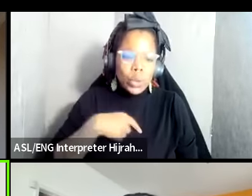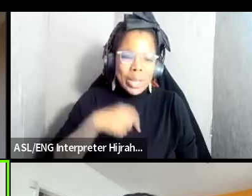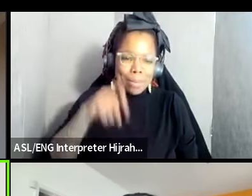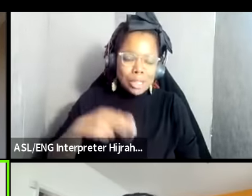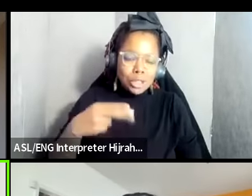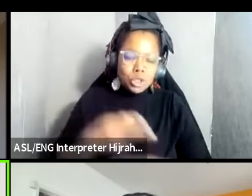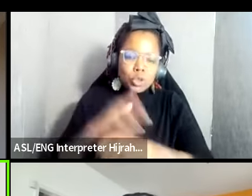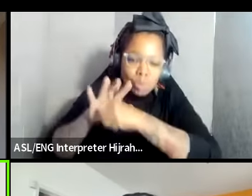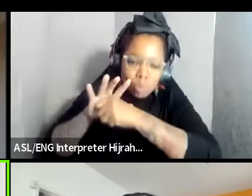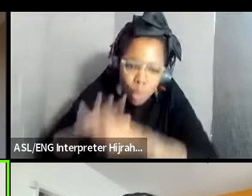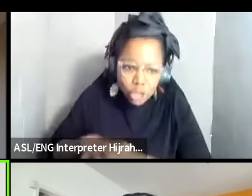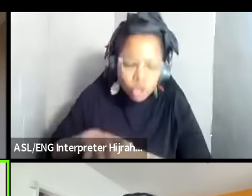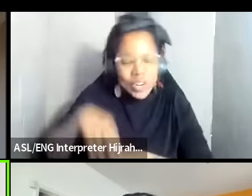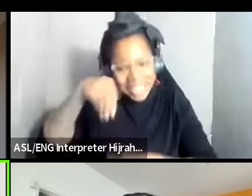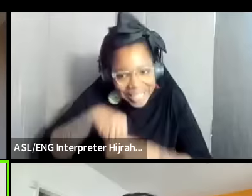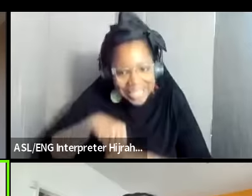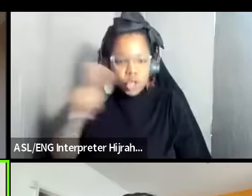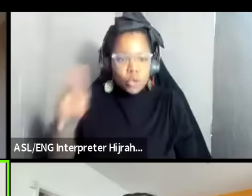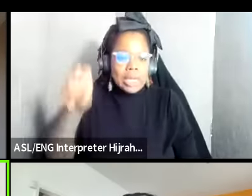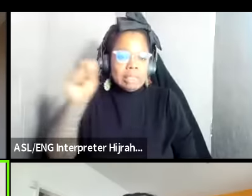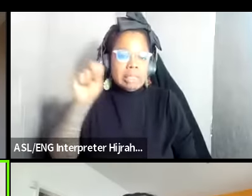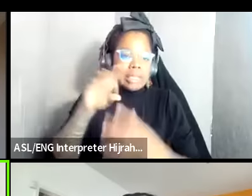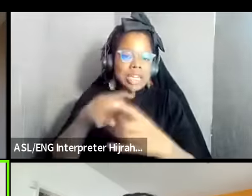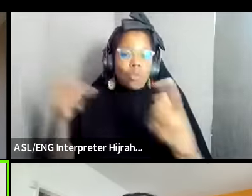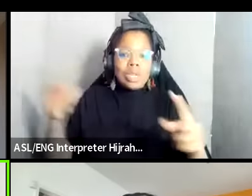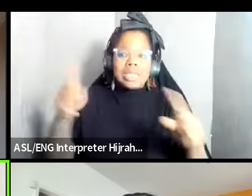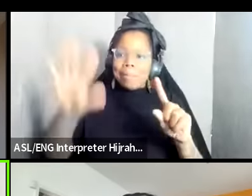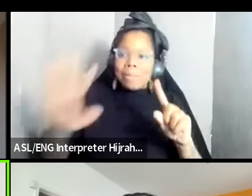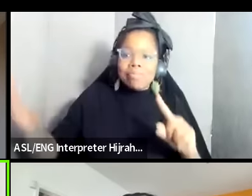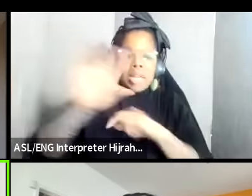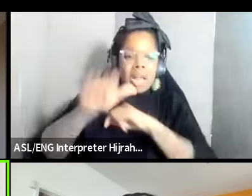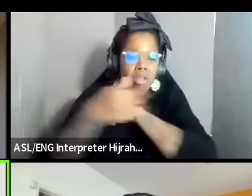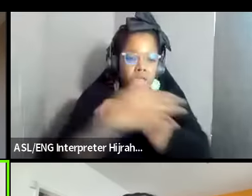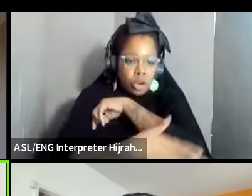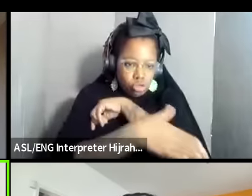United States regarding what they're doing abroad which I think is what we are seeing with Palestine